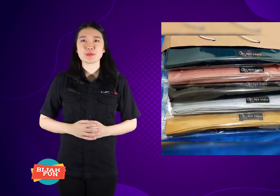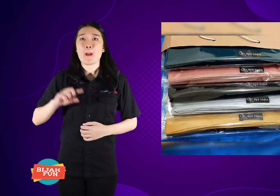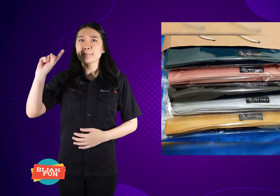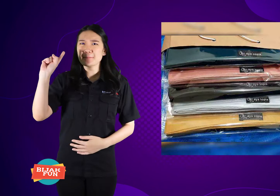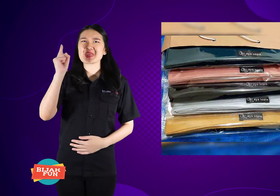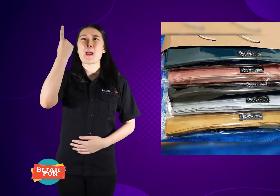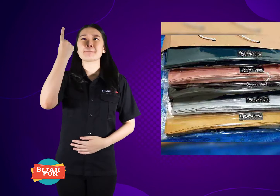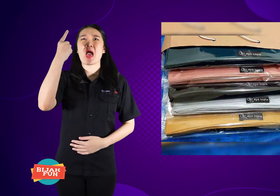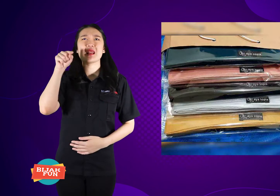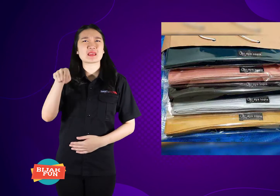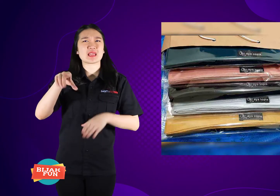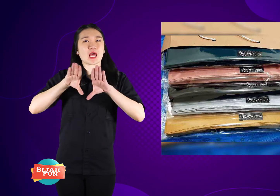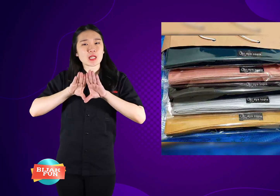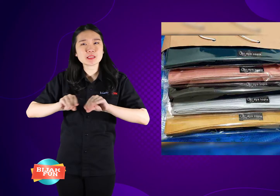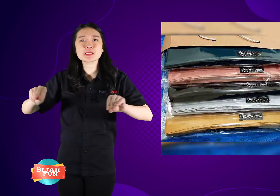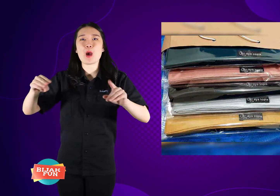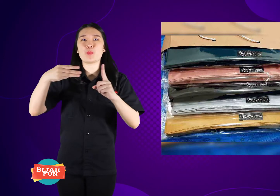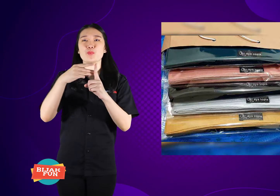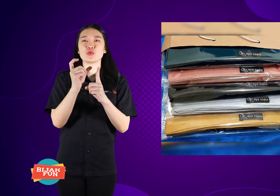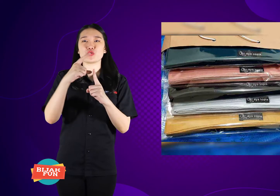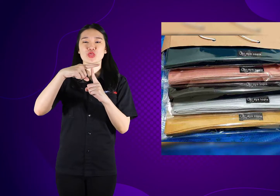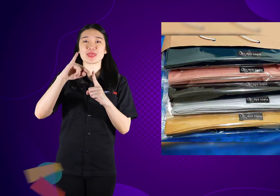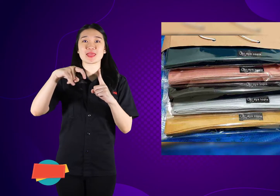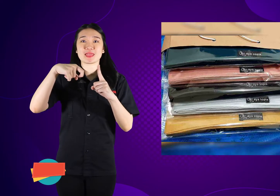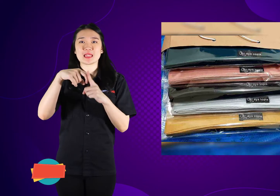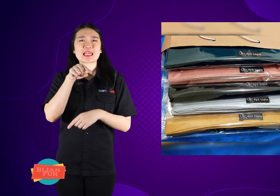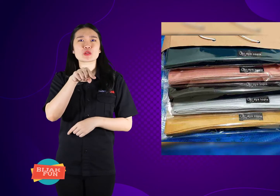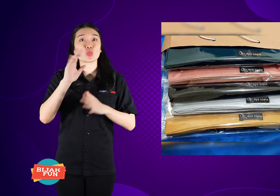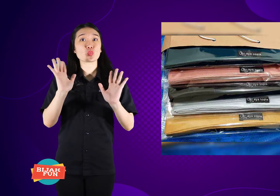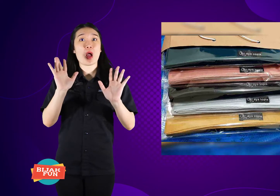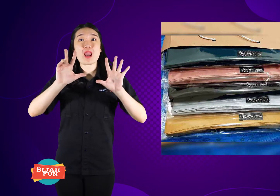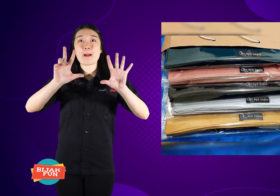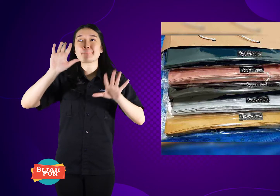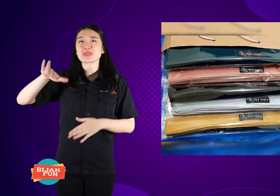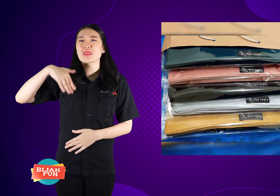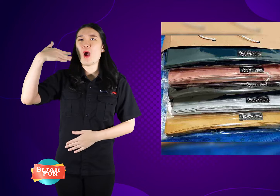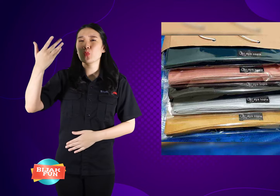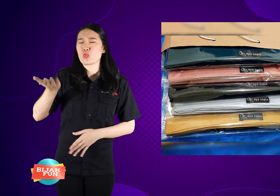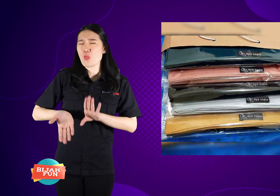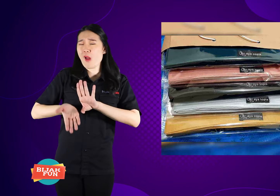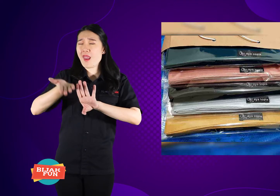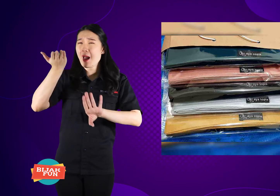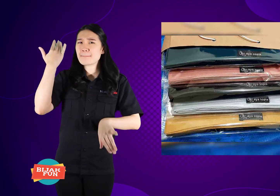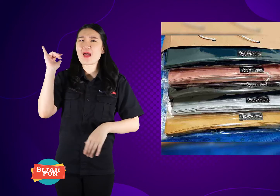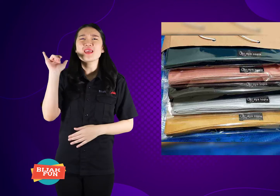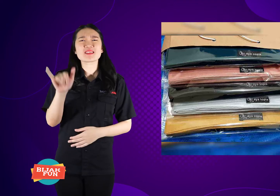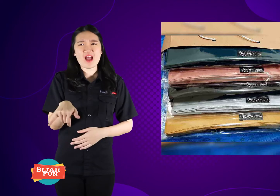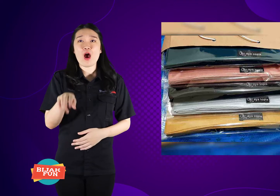Via, a call signal like this, first I have worked at the boutique for 8 years.